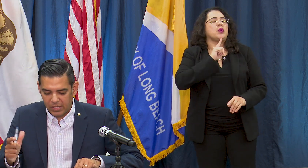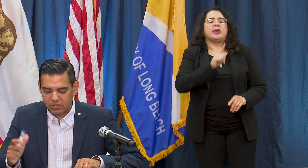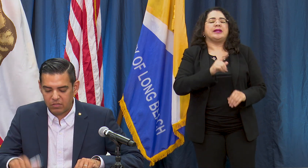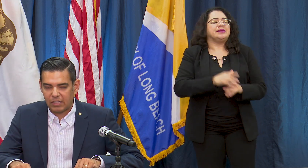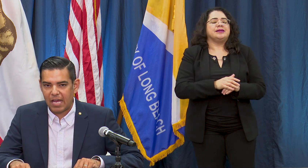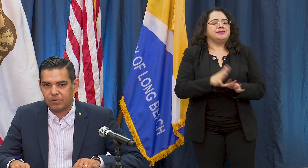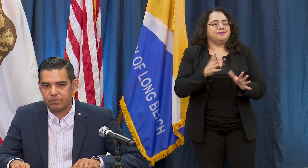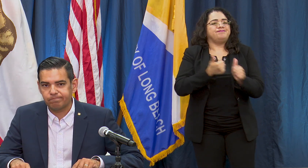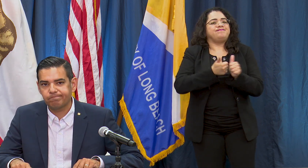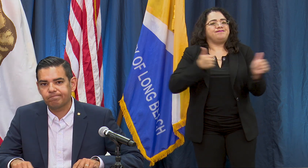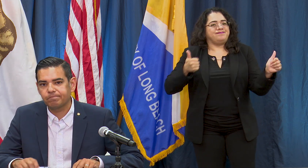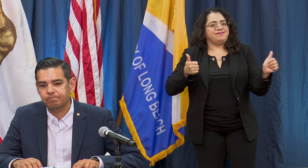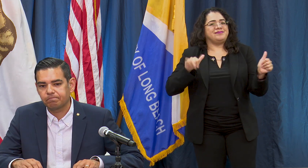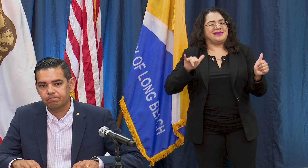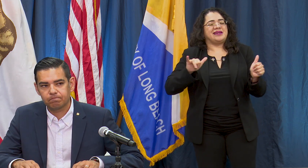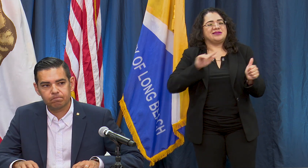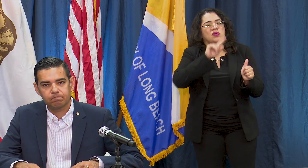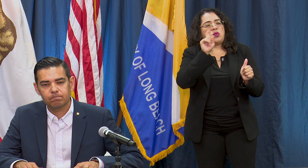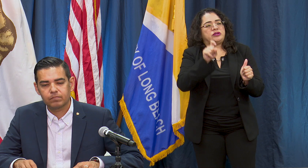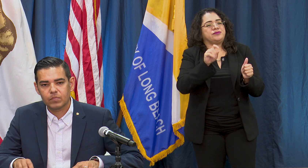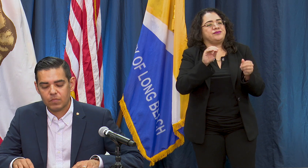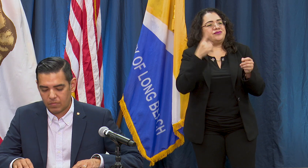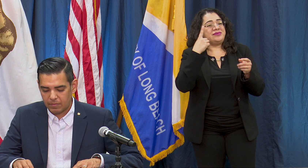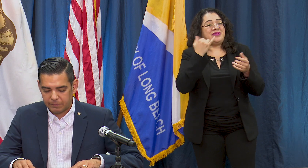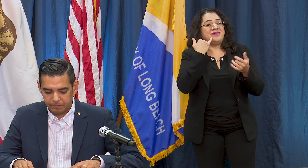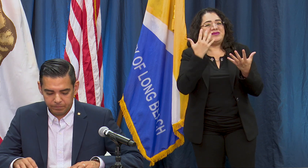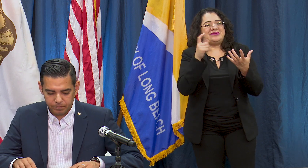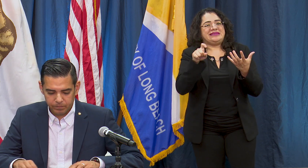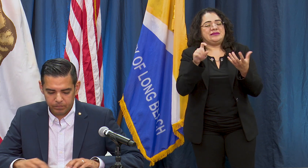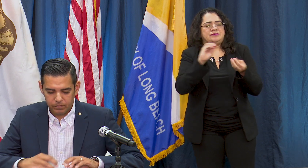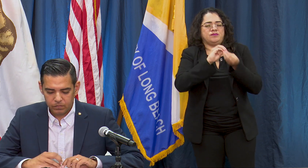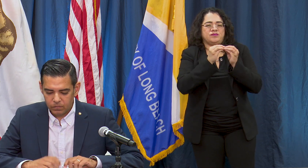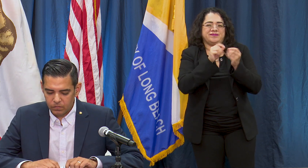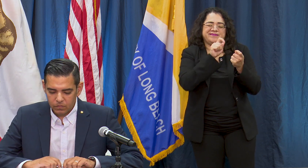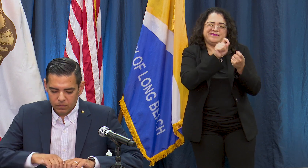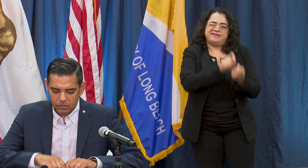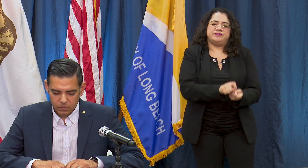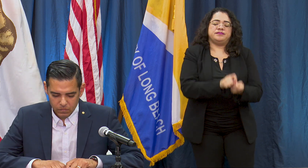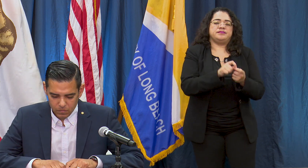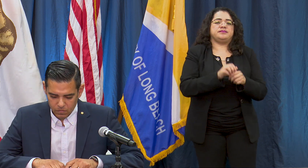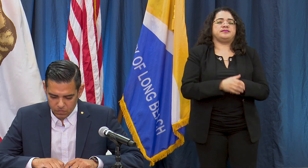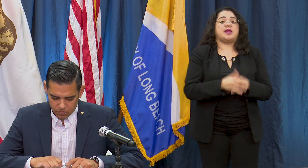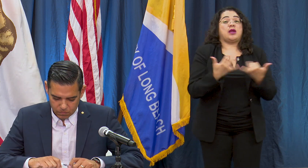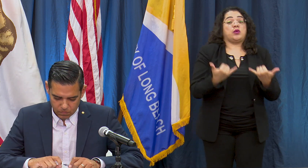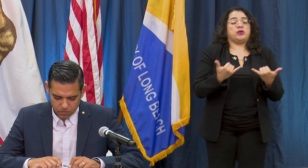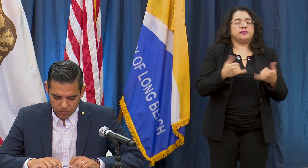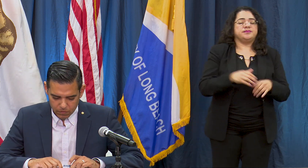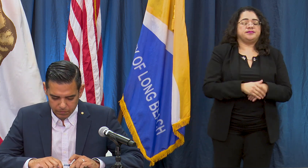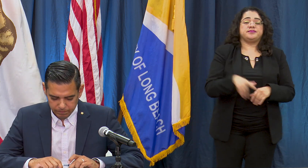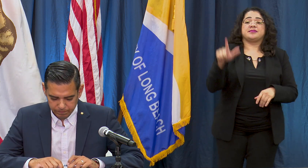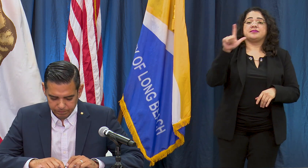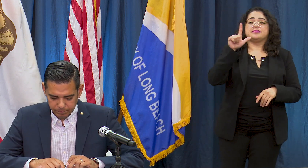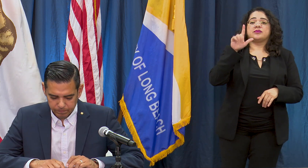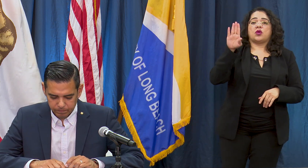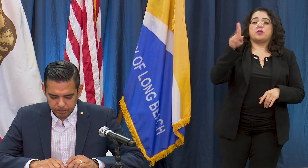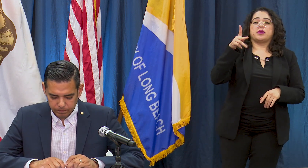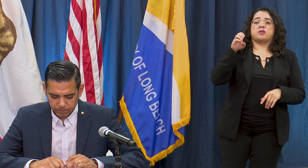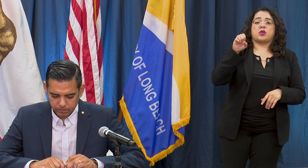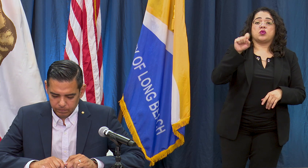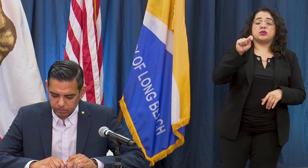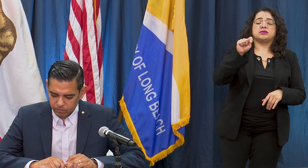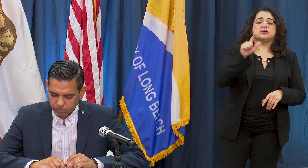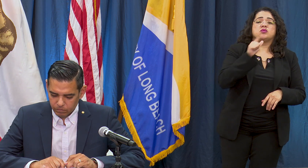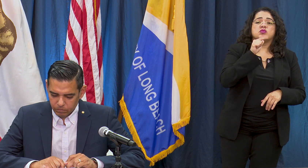to the labs. Next up we have Kelly from the Long Beach Post. Yes hi I have two